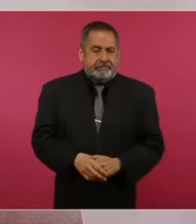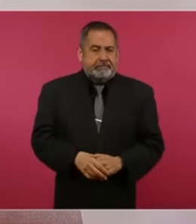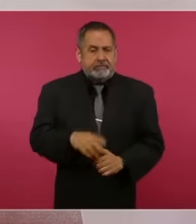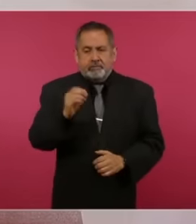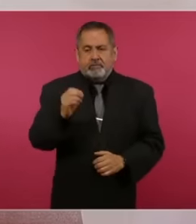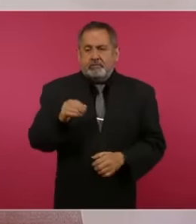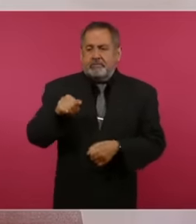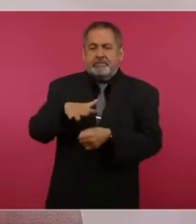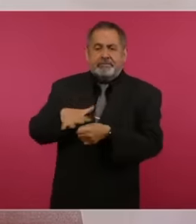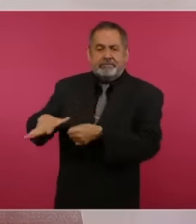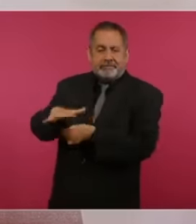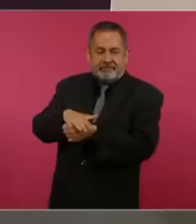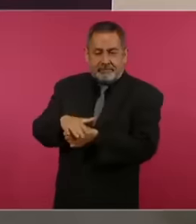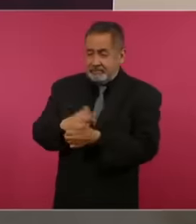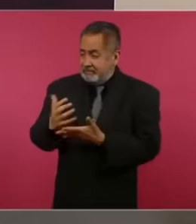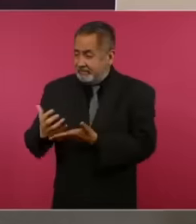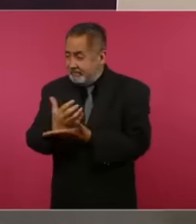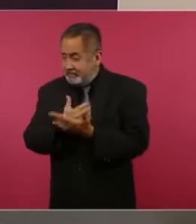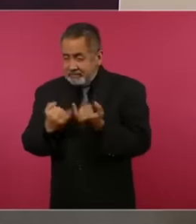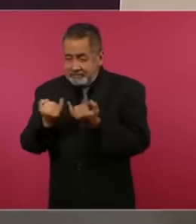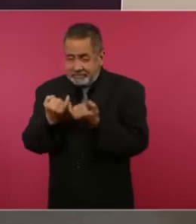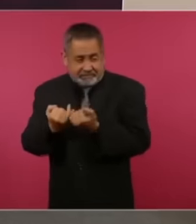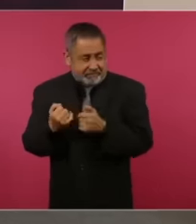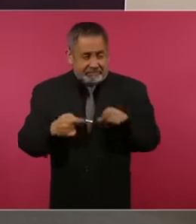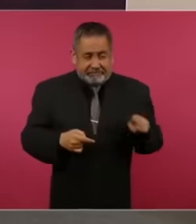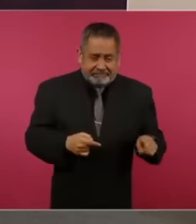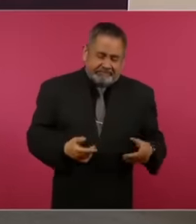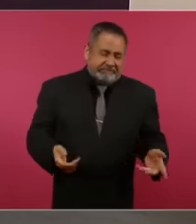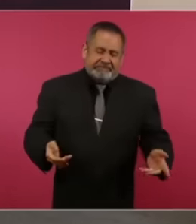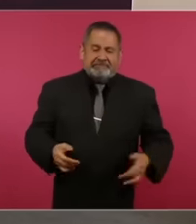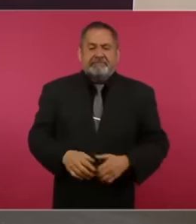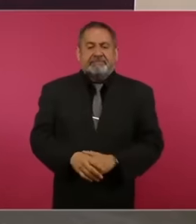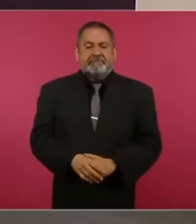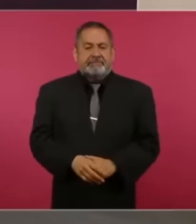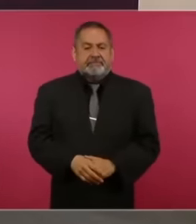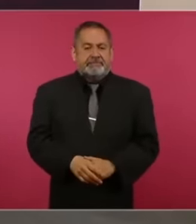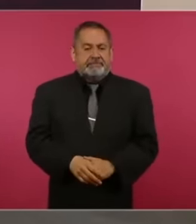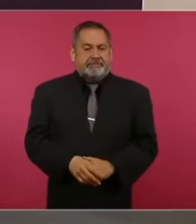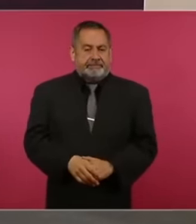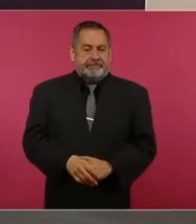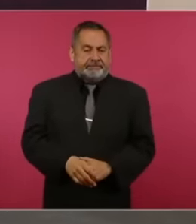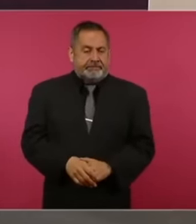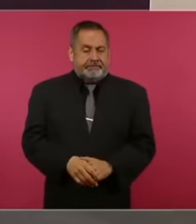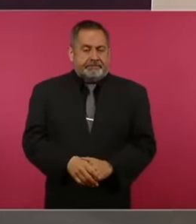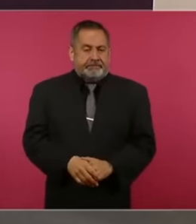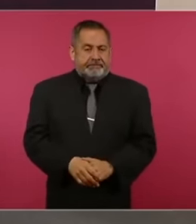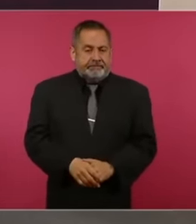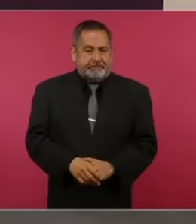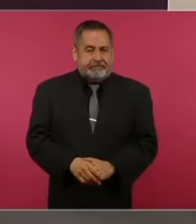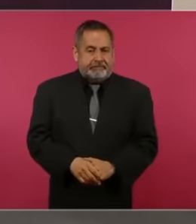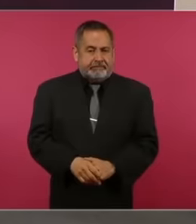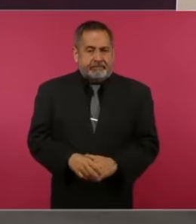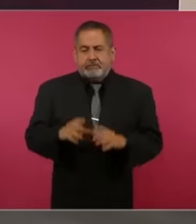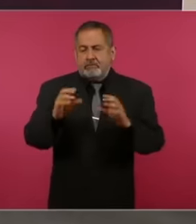ism or from the Imparcial de